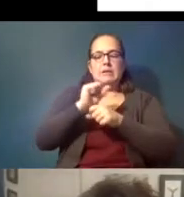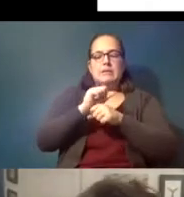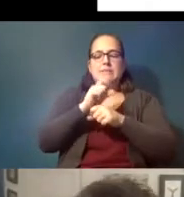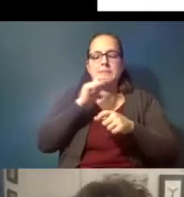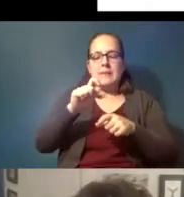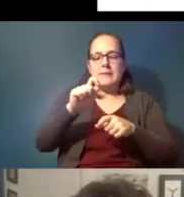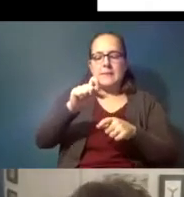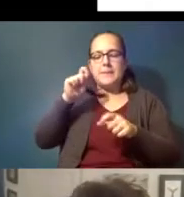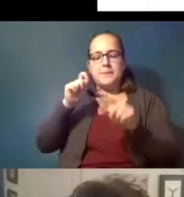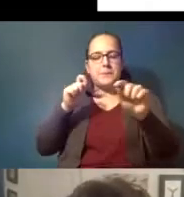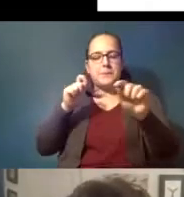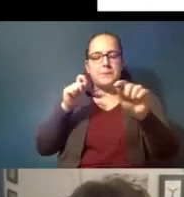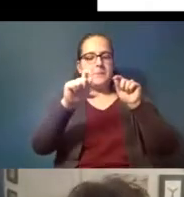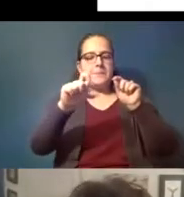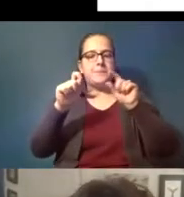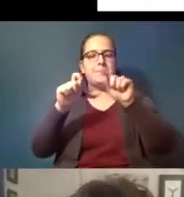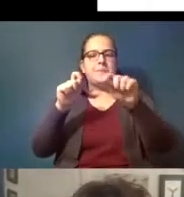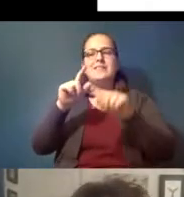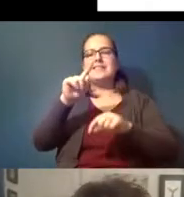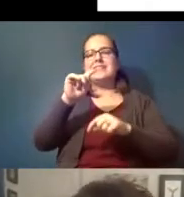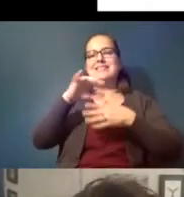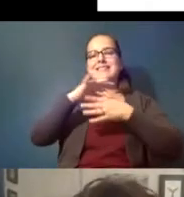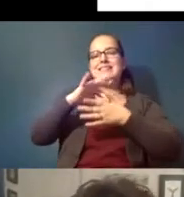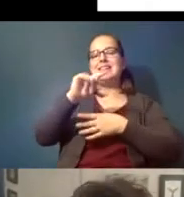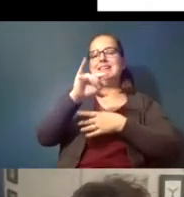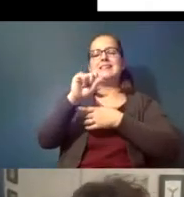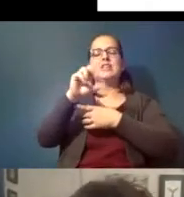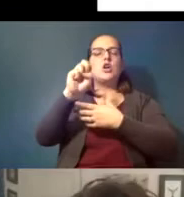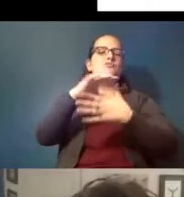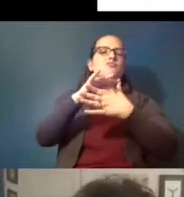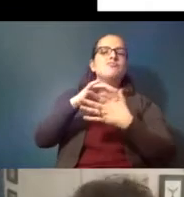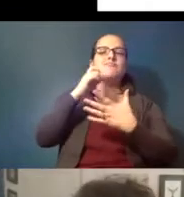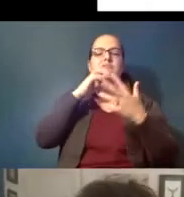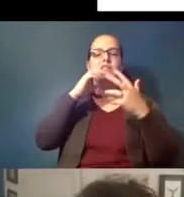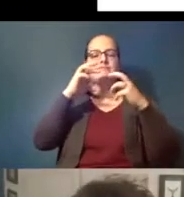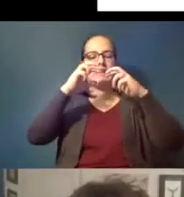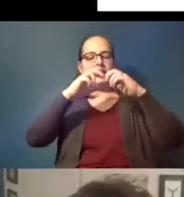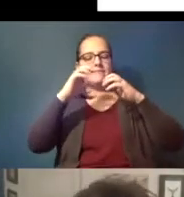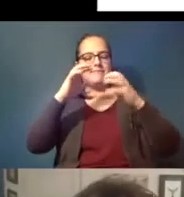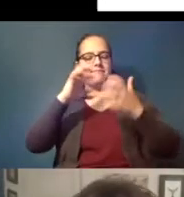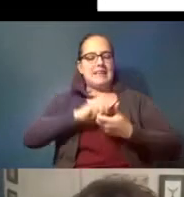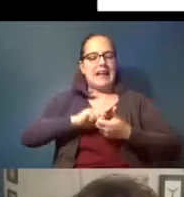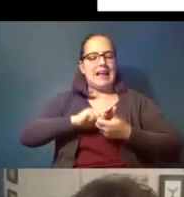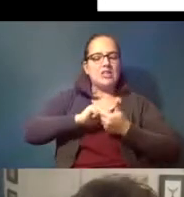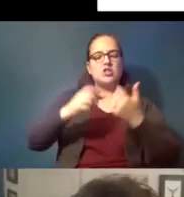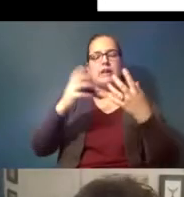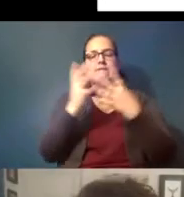out of of tissue that's been digested and filtered and then you're trying to figure out what they are